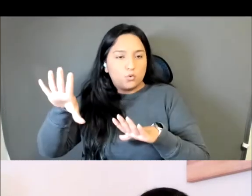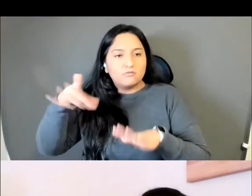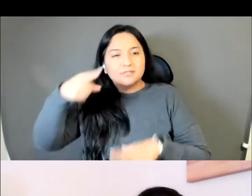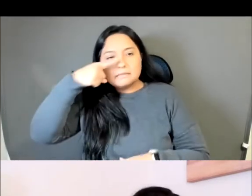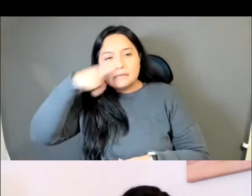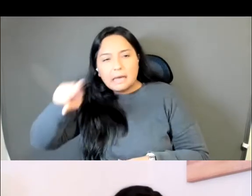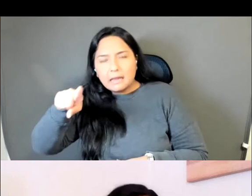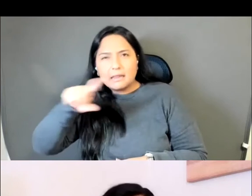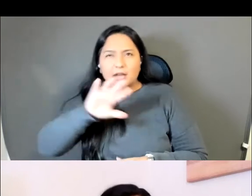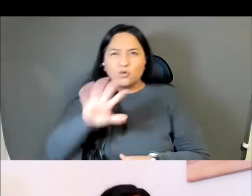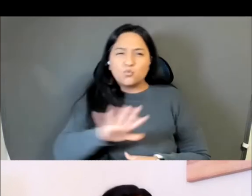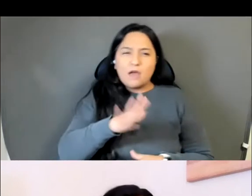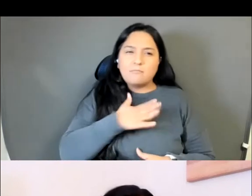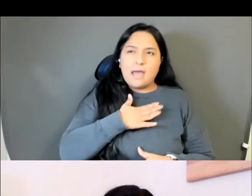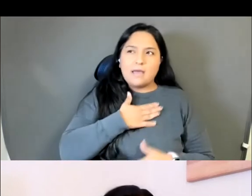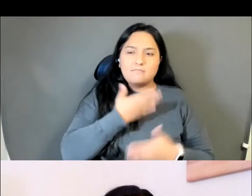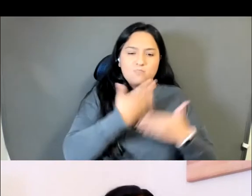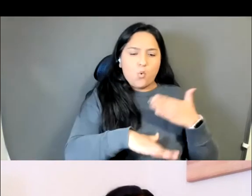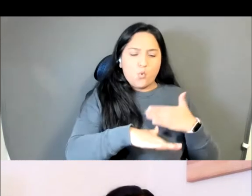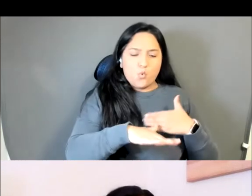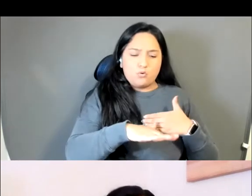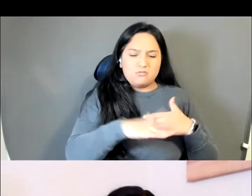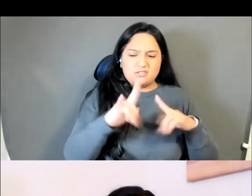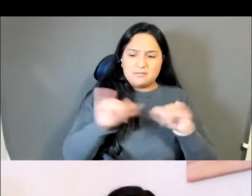was born, but I don't know if this even makes sense because I feel like I was born, while